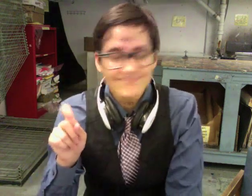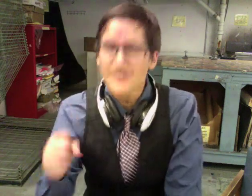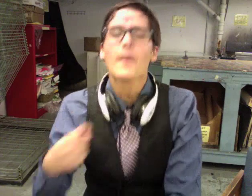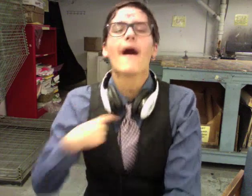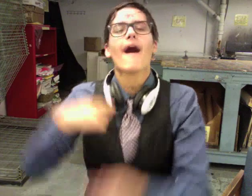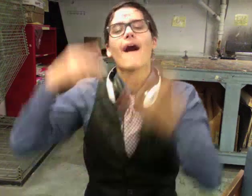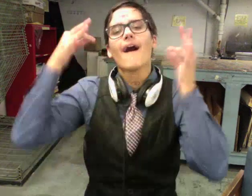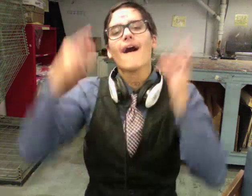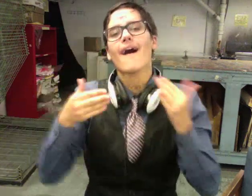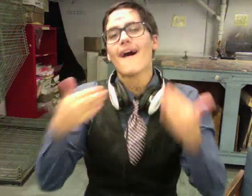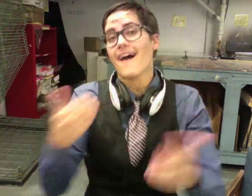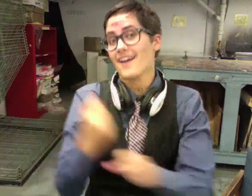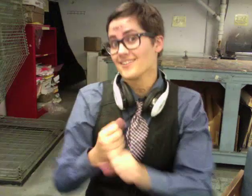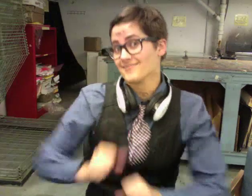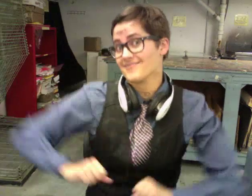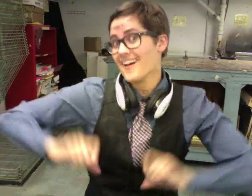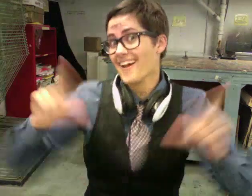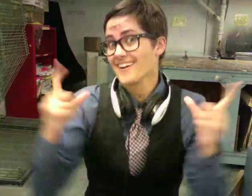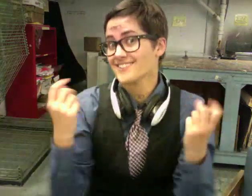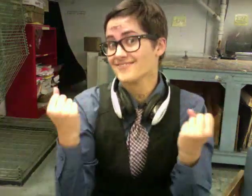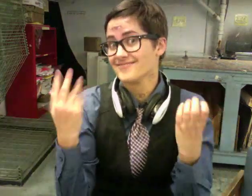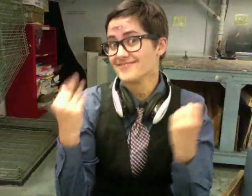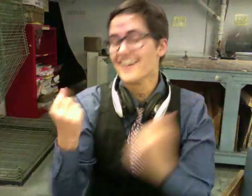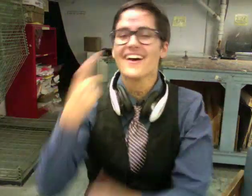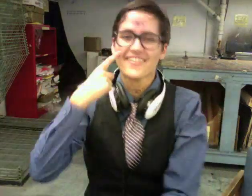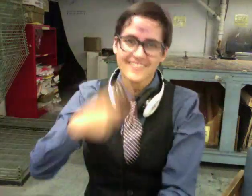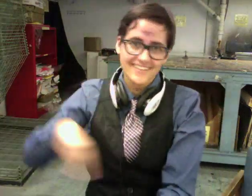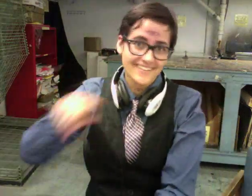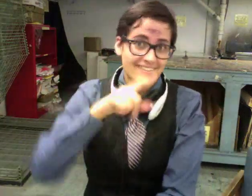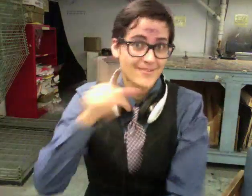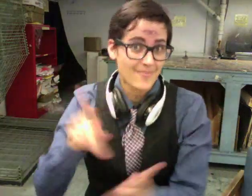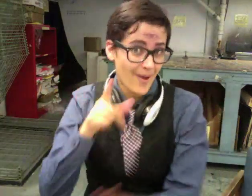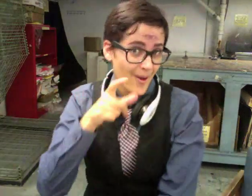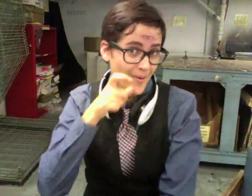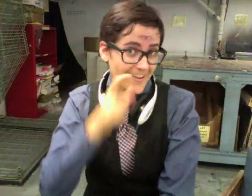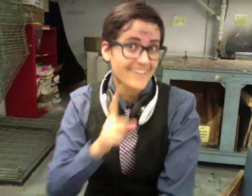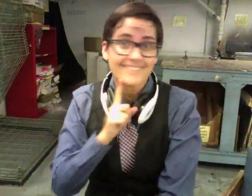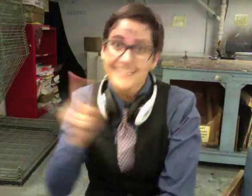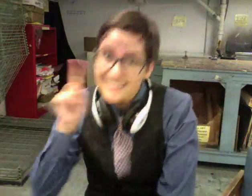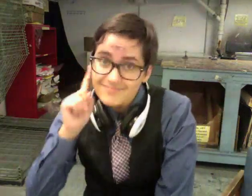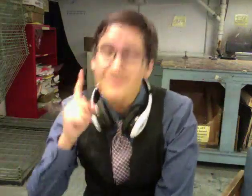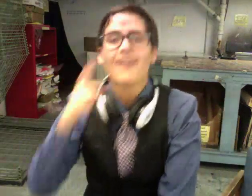I decided to go ahead and make videos for people who are deaf,